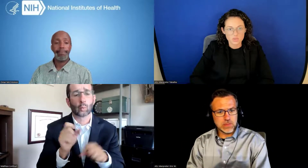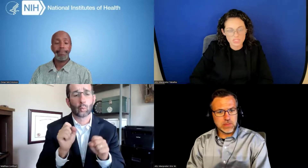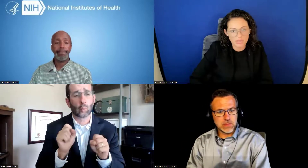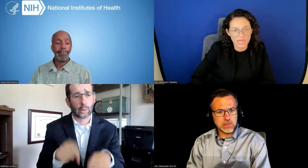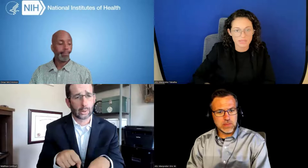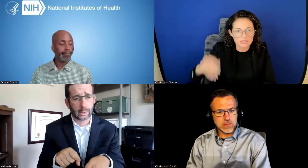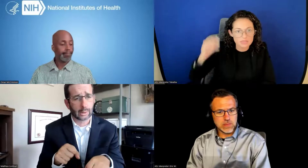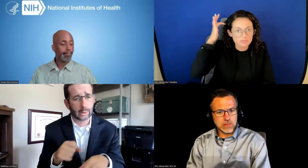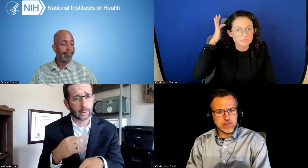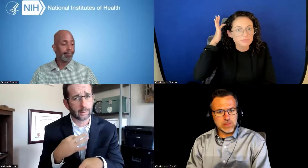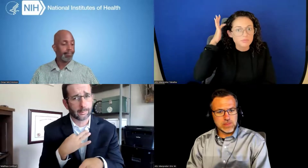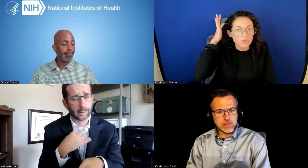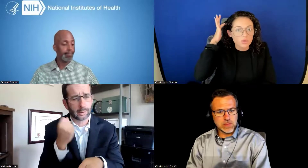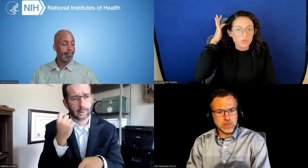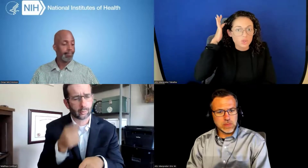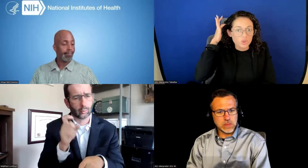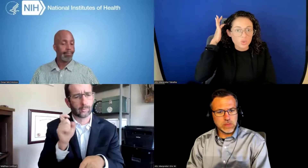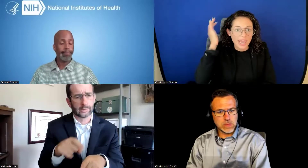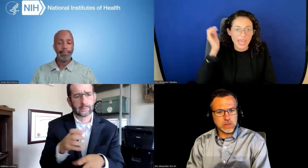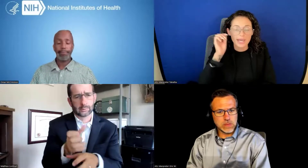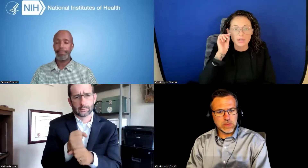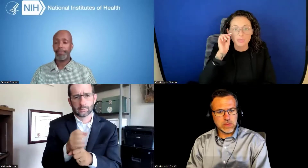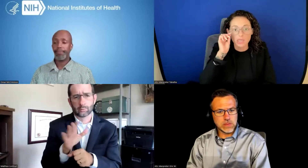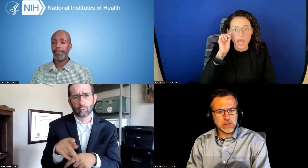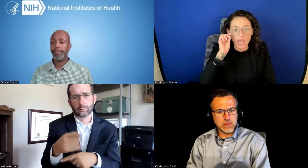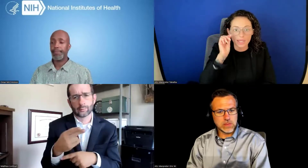Matthew Lockhart: So it depends. You can apply.